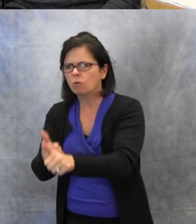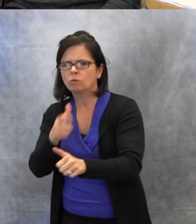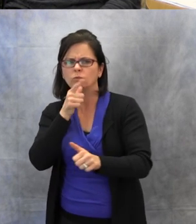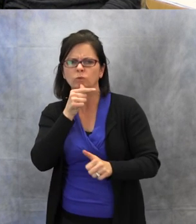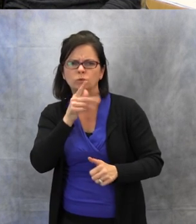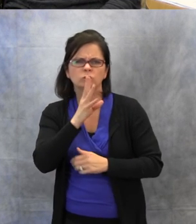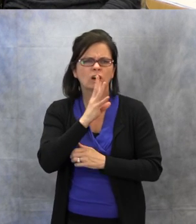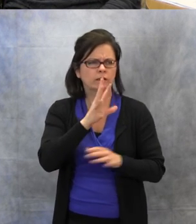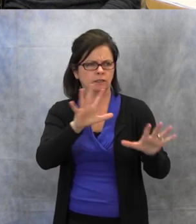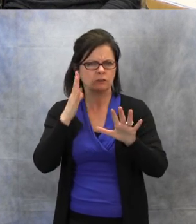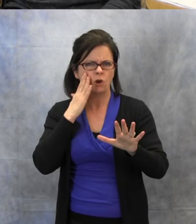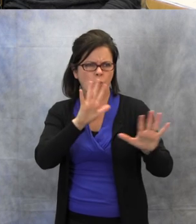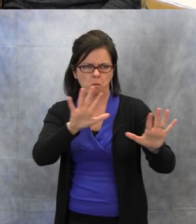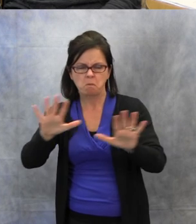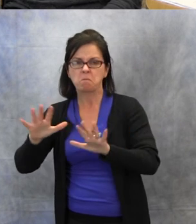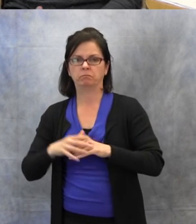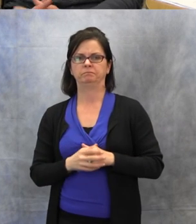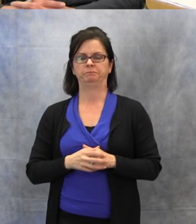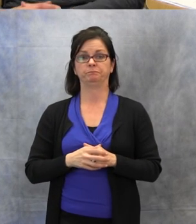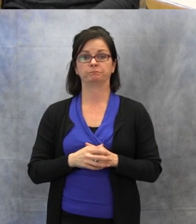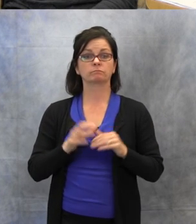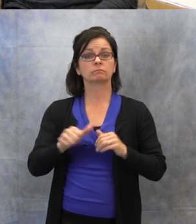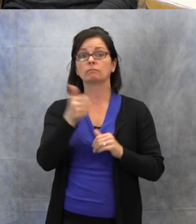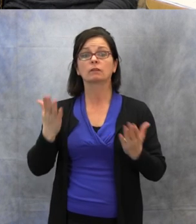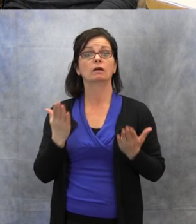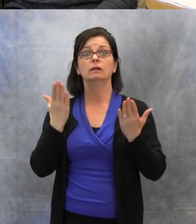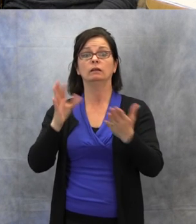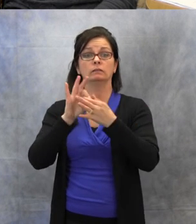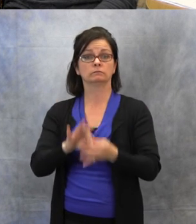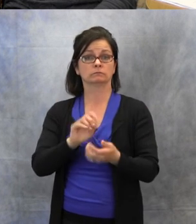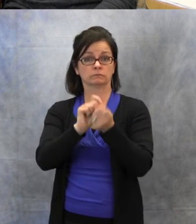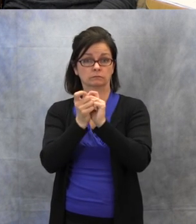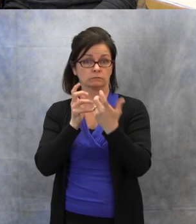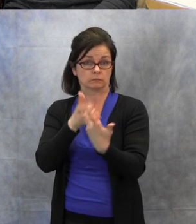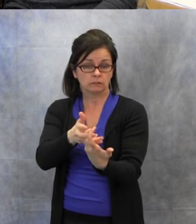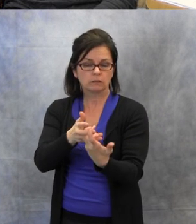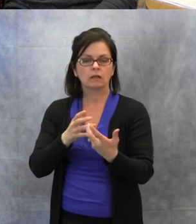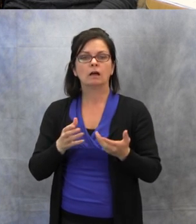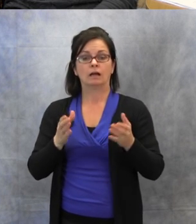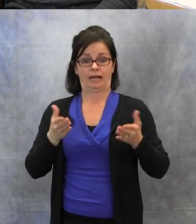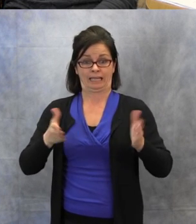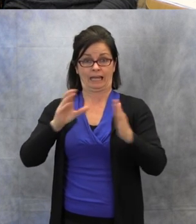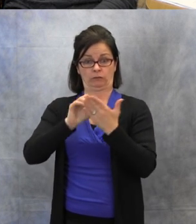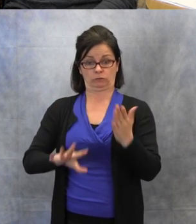Another suggestion is to allow the student to have